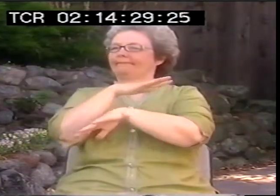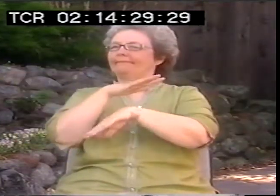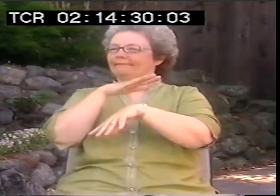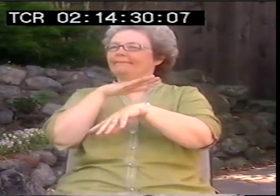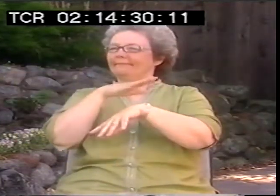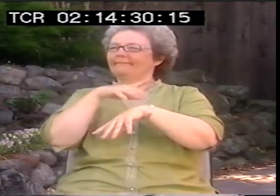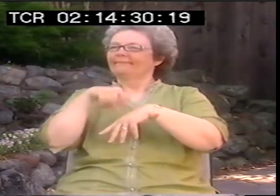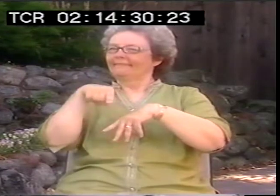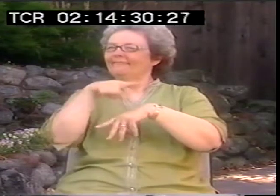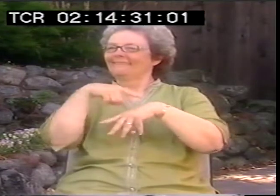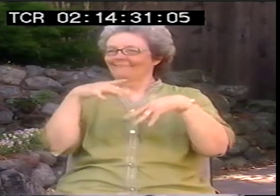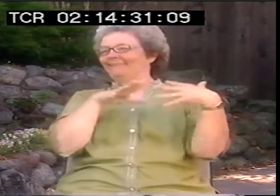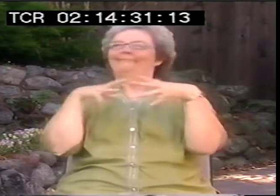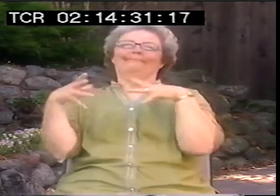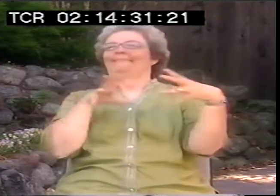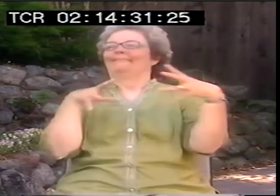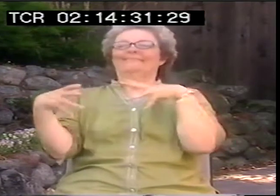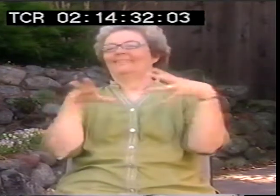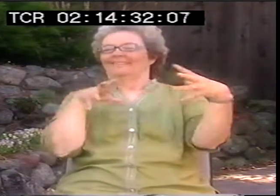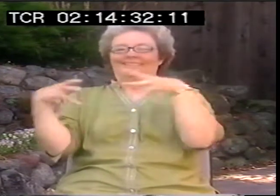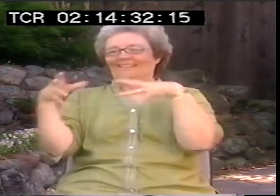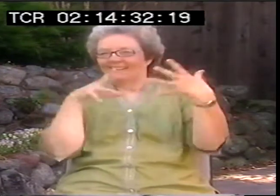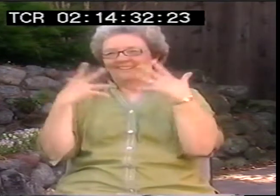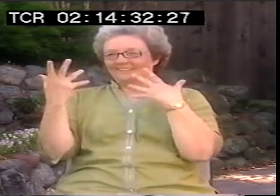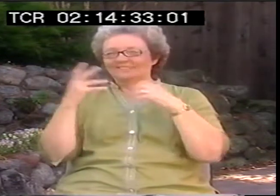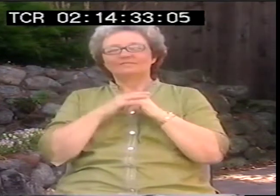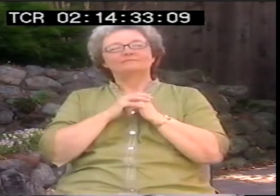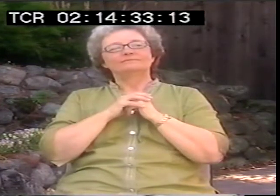All kinds of things conflate or intention and--